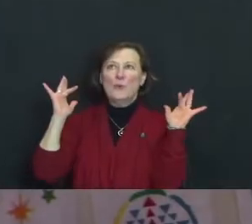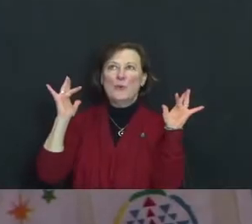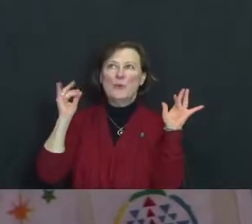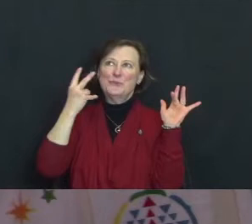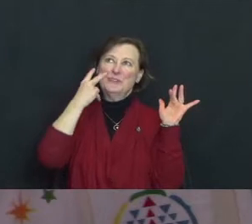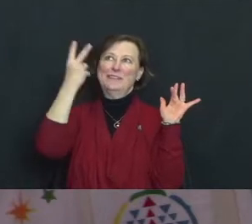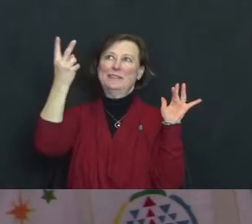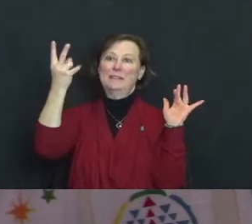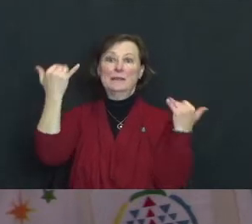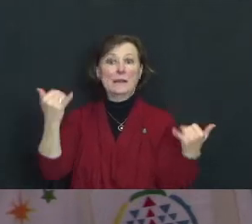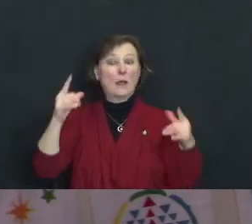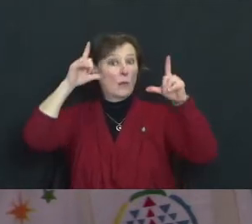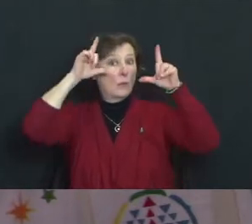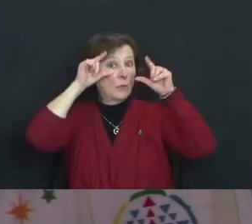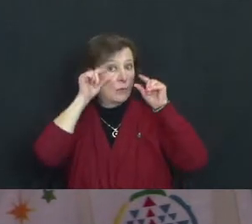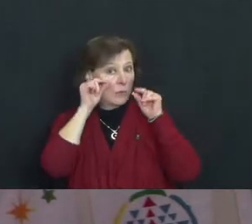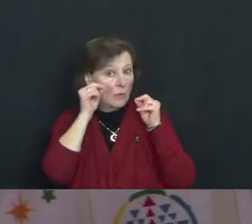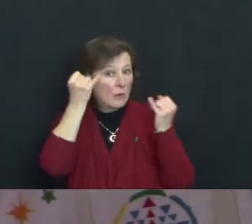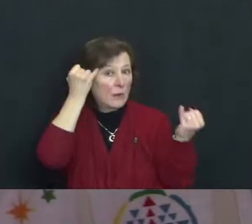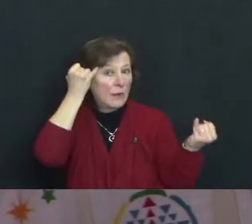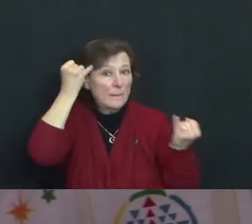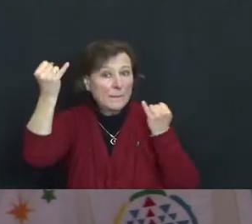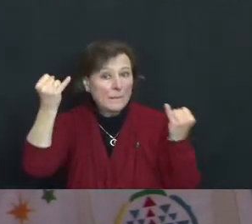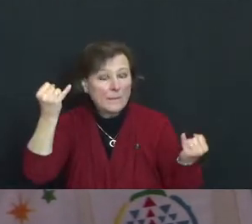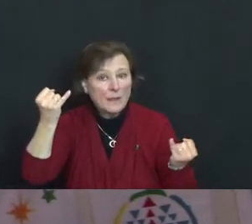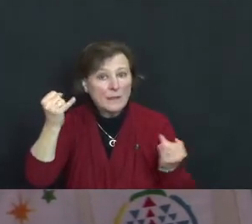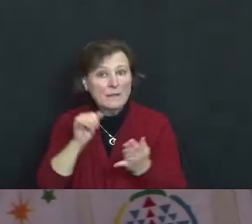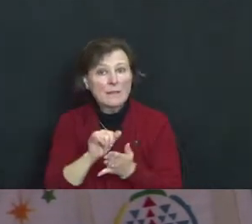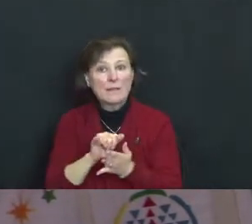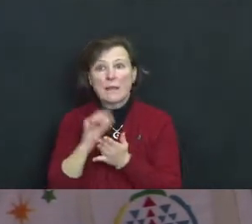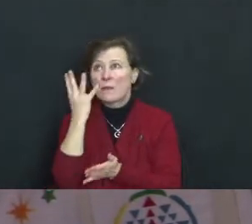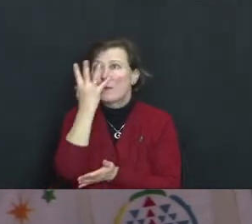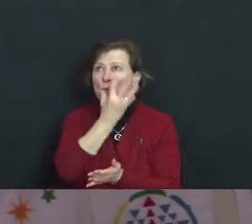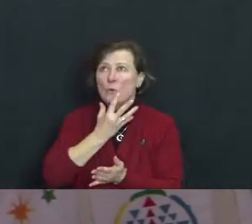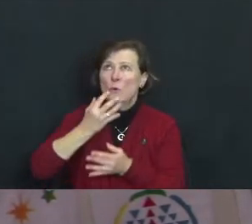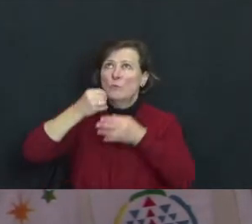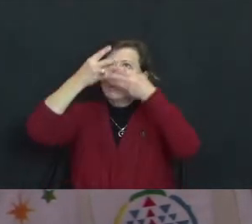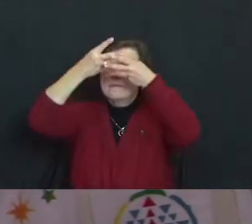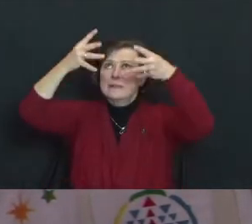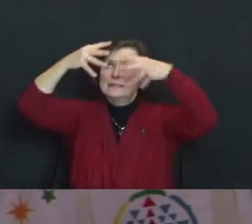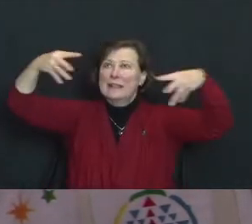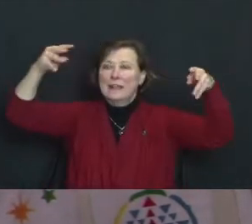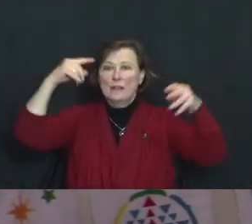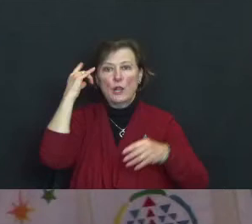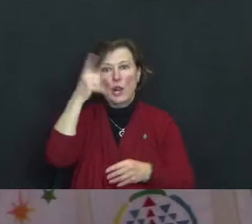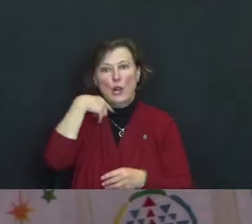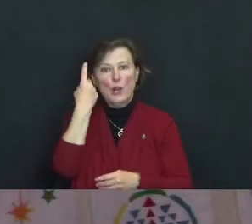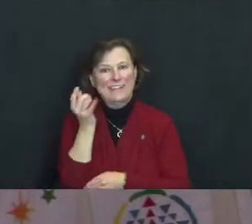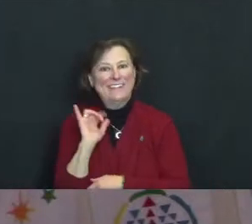Close your eyes, now, and imagine what this magnificent jeweled net looks like, spread